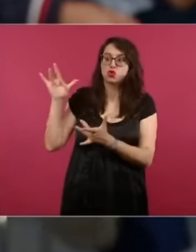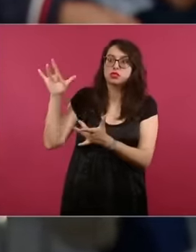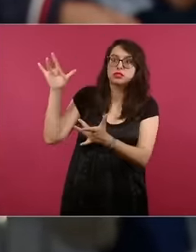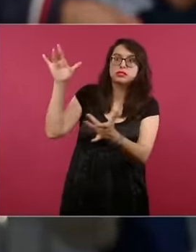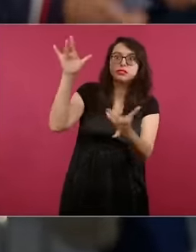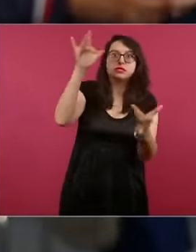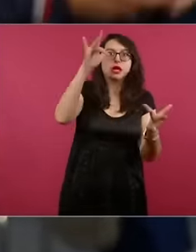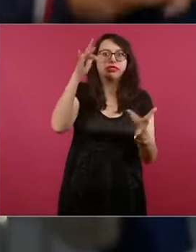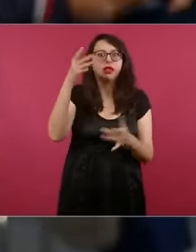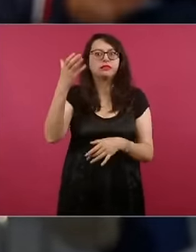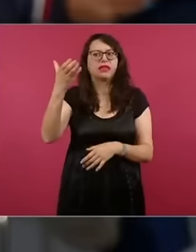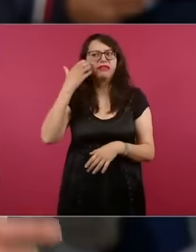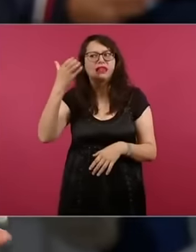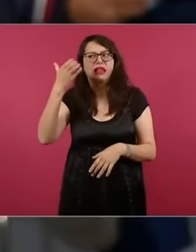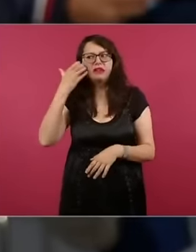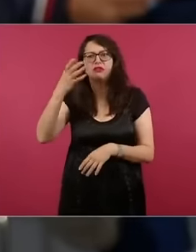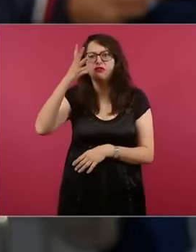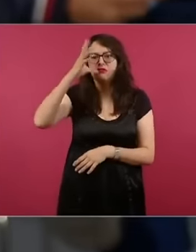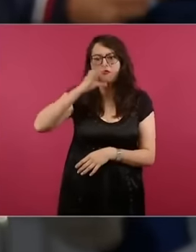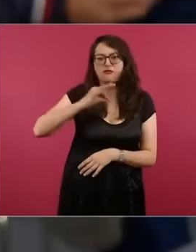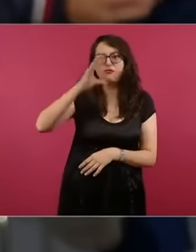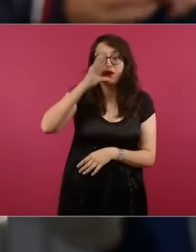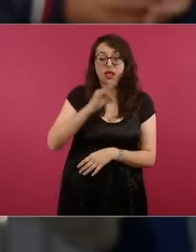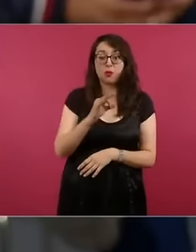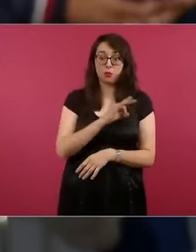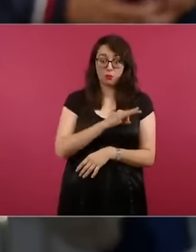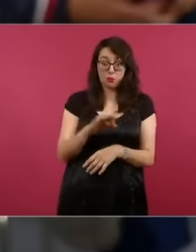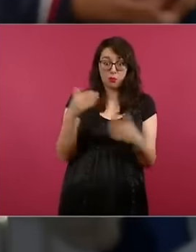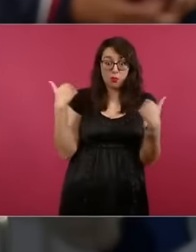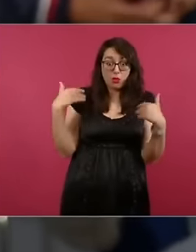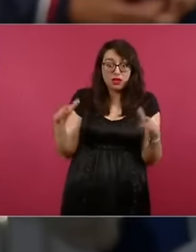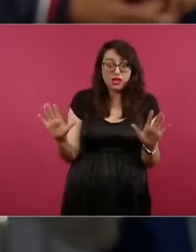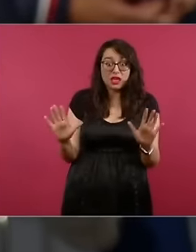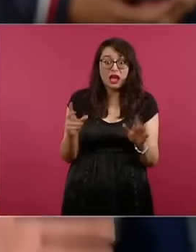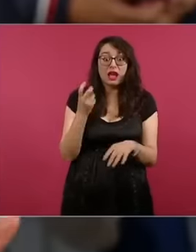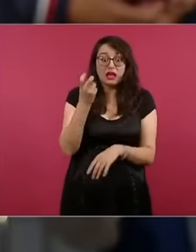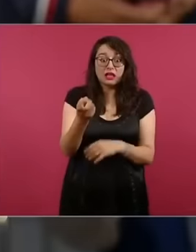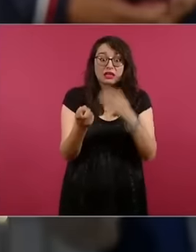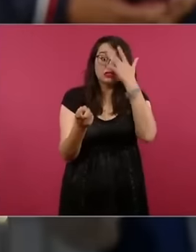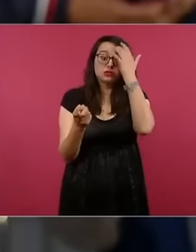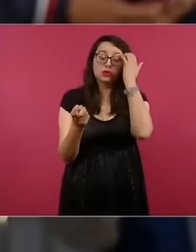knowing exactly what can happen and also knowing what the time is. estimated in which